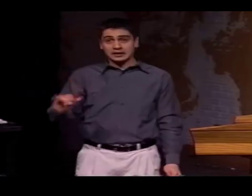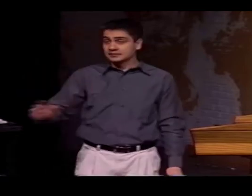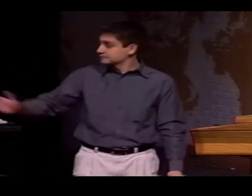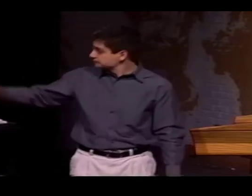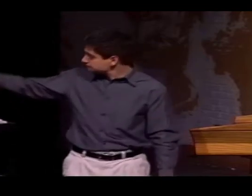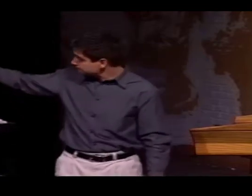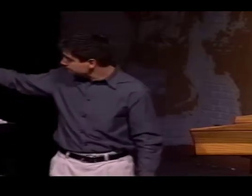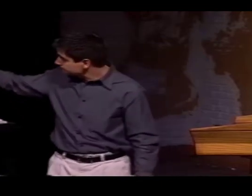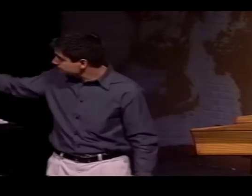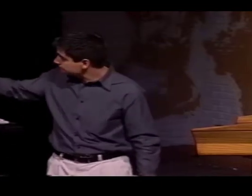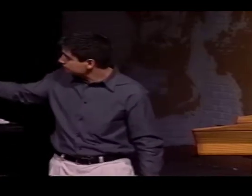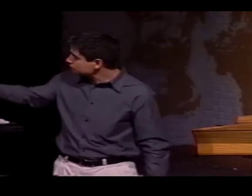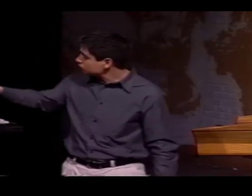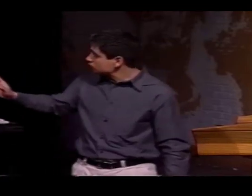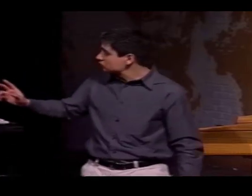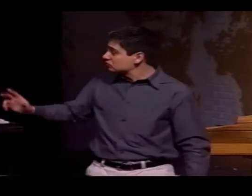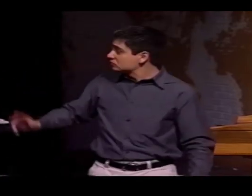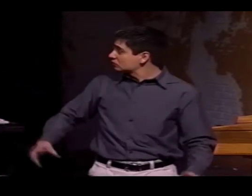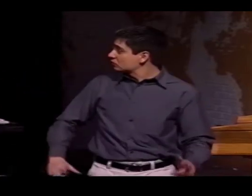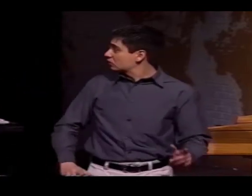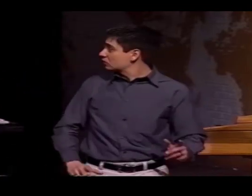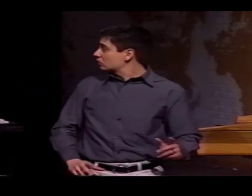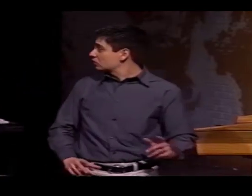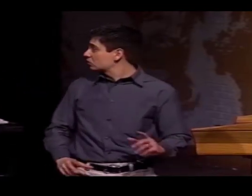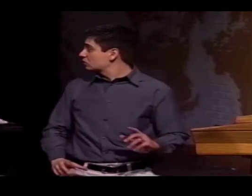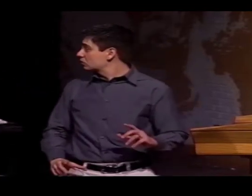AND THIS IS THE GRAPH OF THE RESULT.